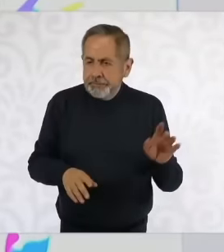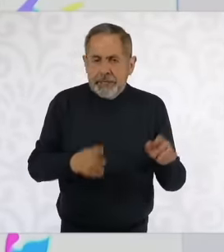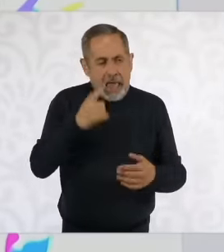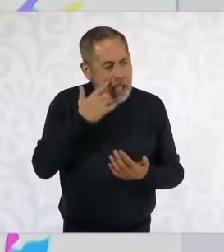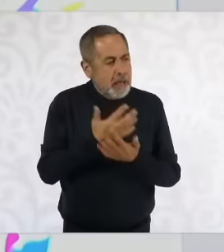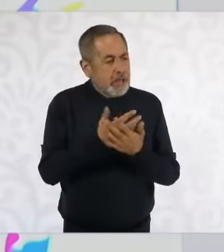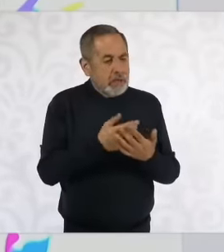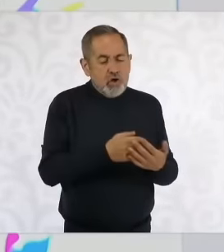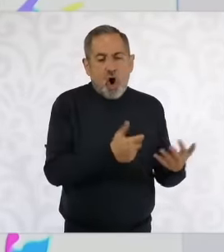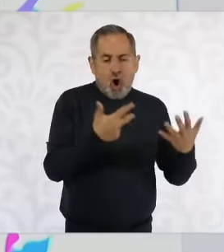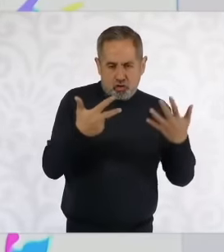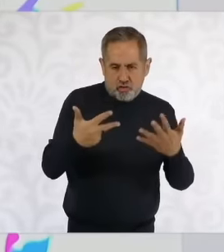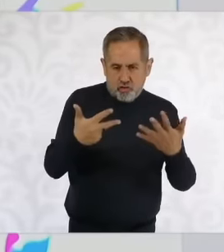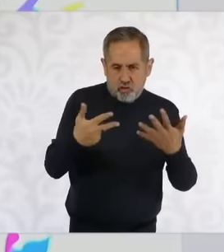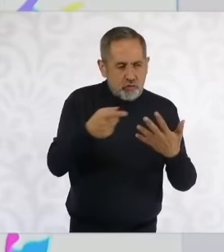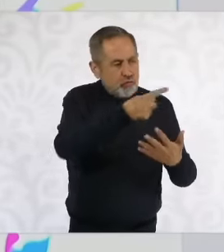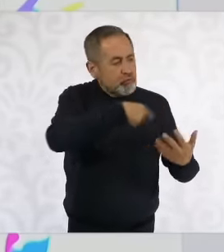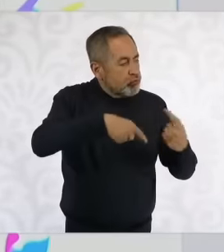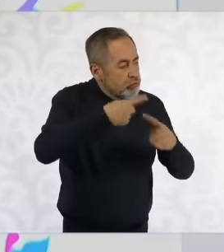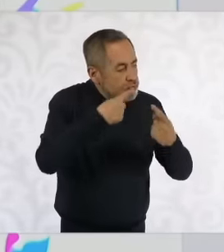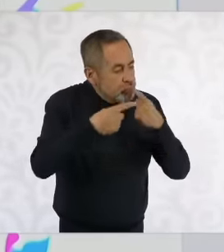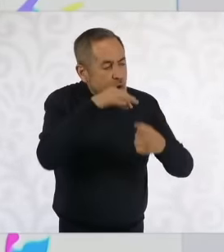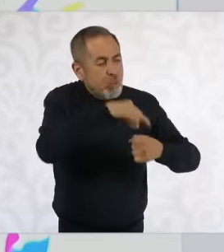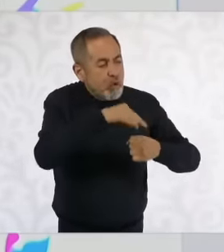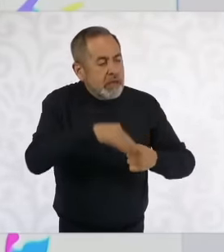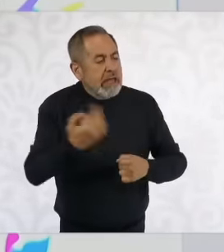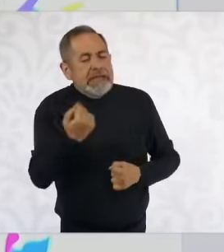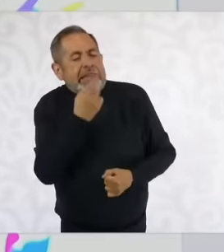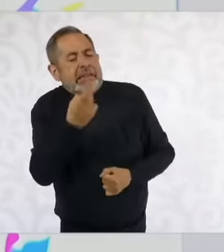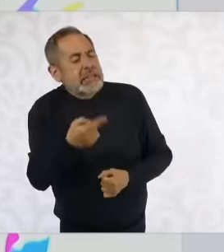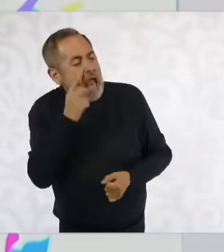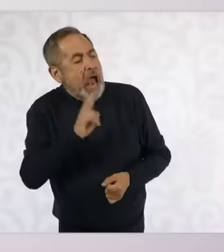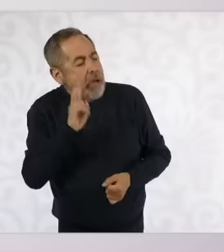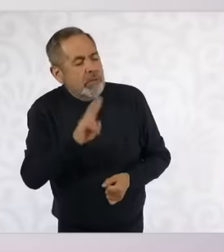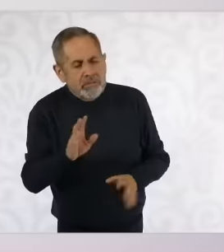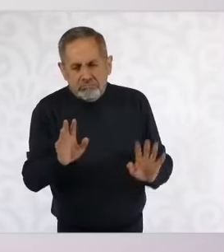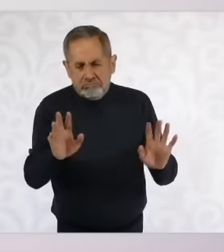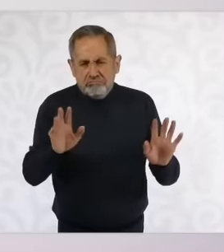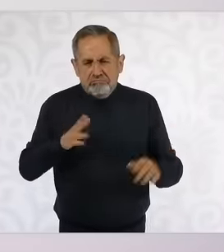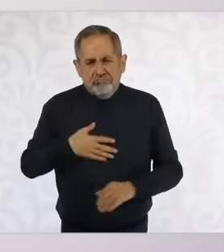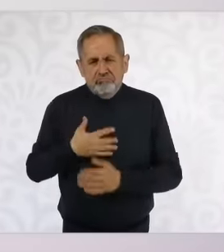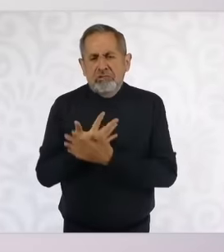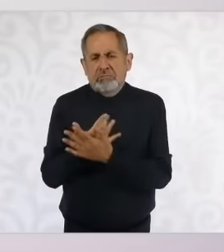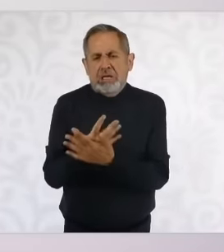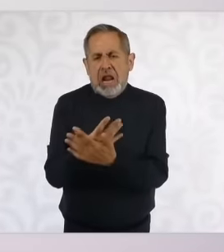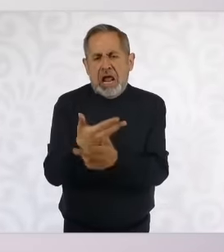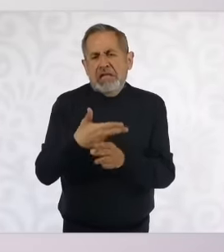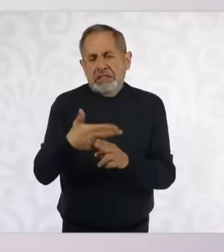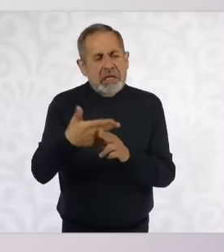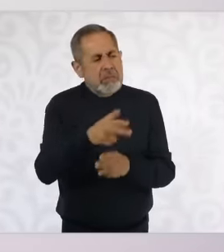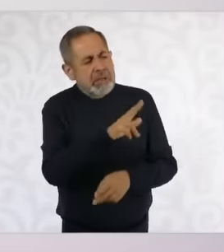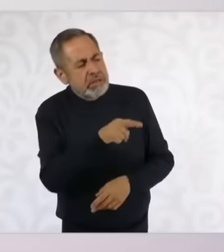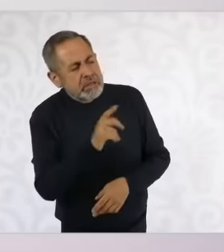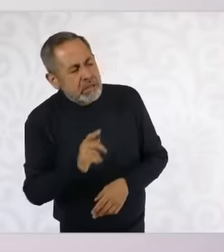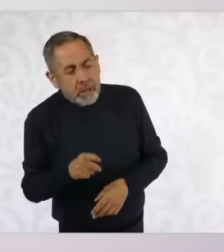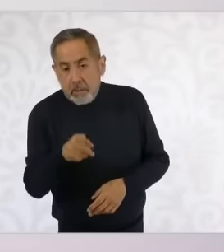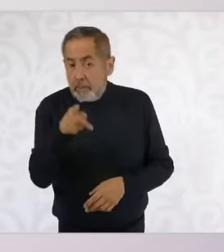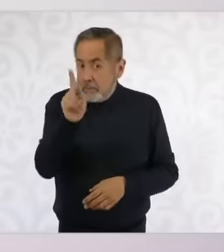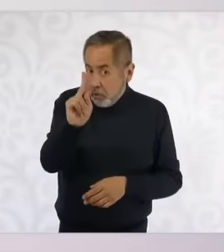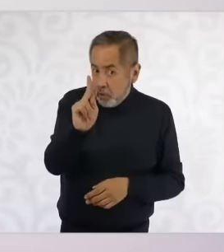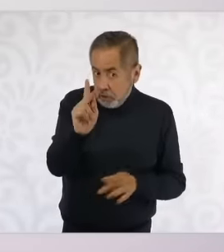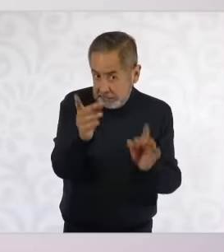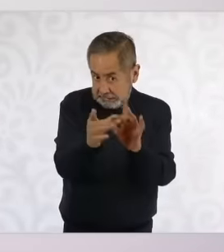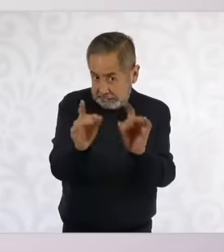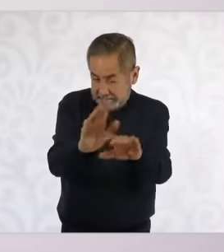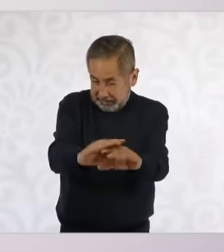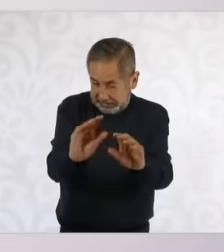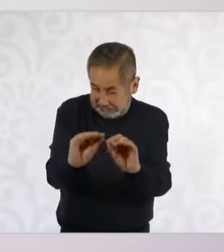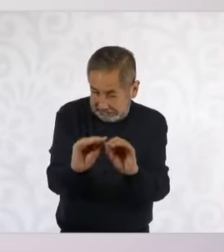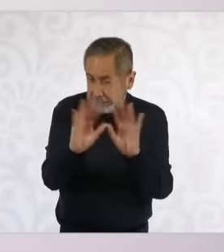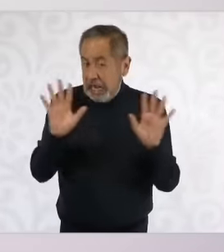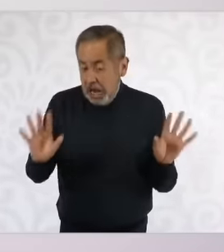eight say So let's wait for us But it must be very clear that eight